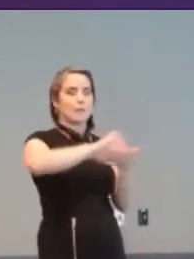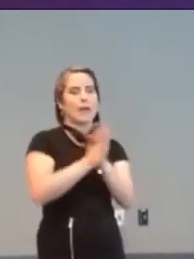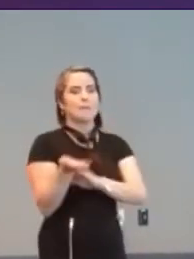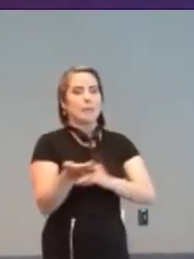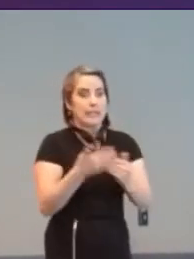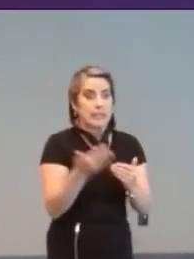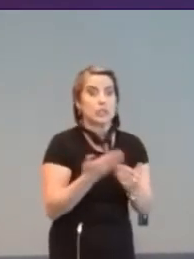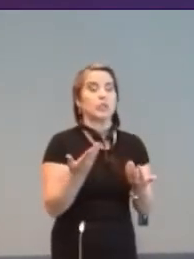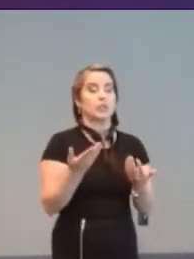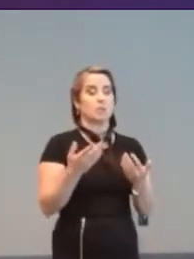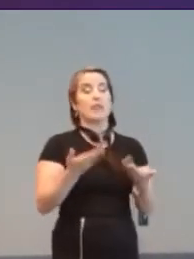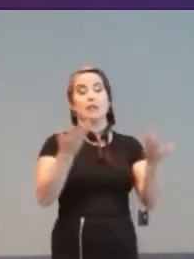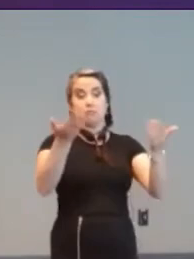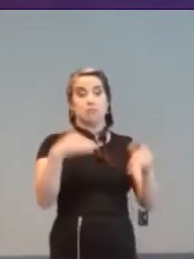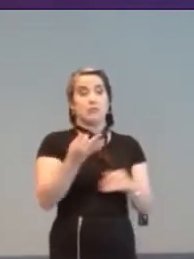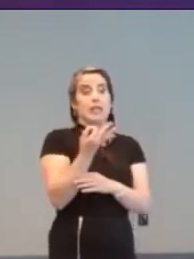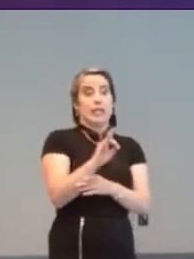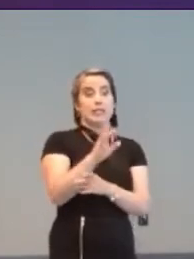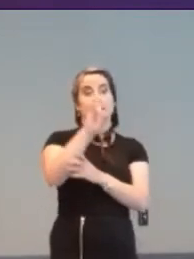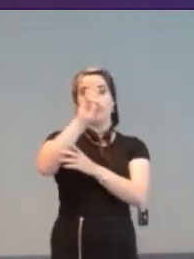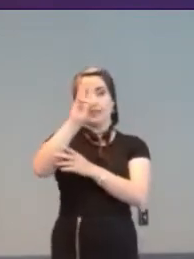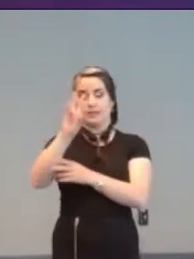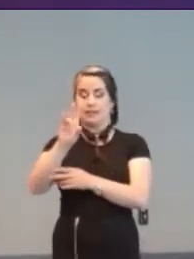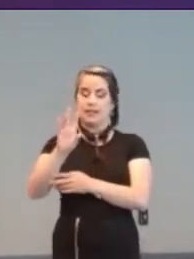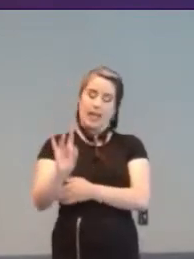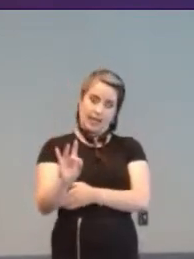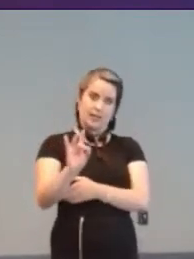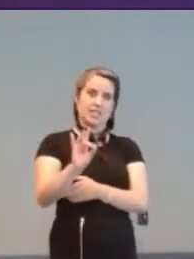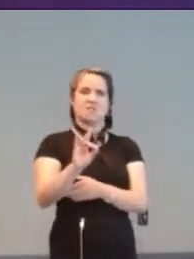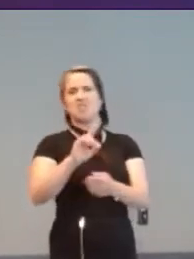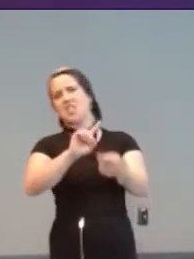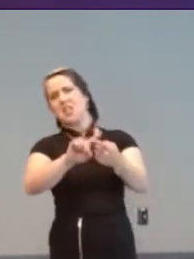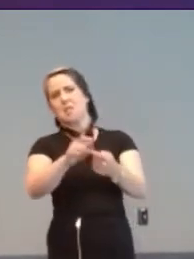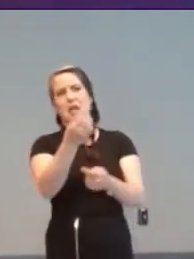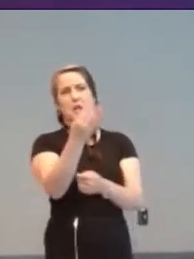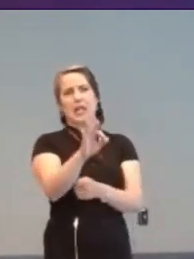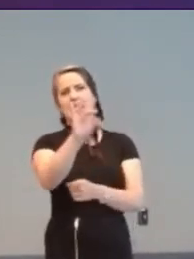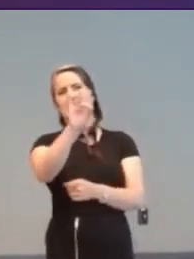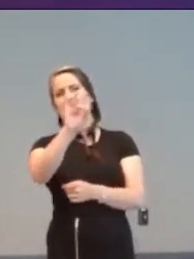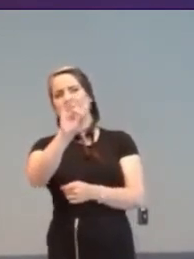Starting in 1978 to at least 1982, Atari VCS games were being used at